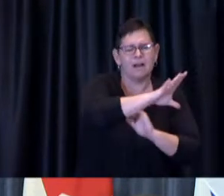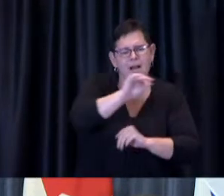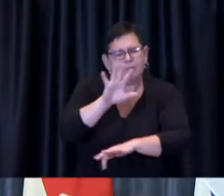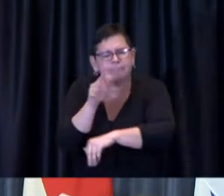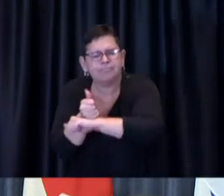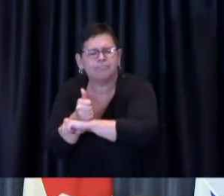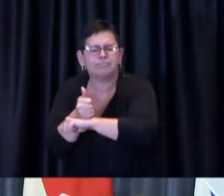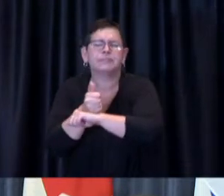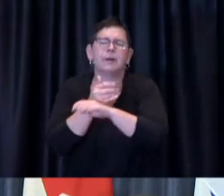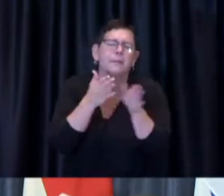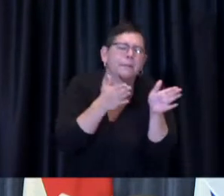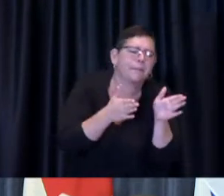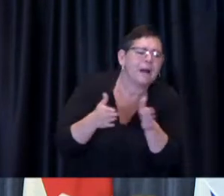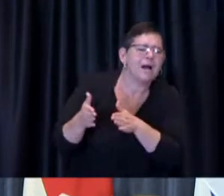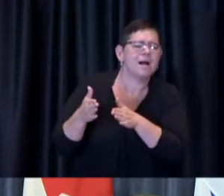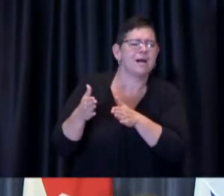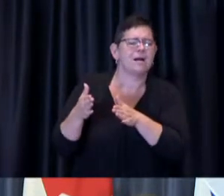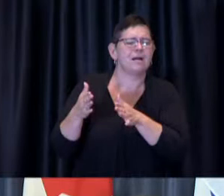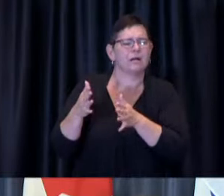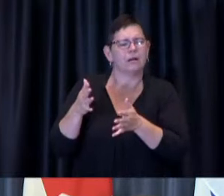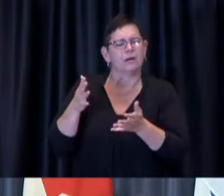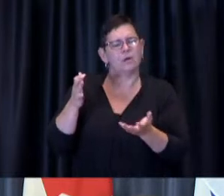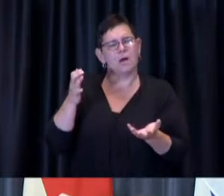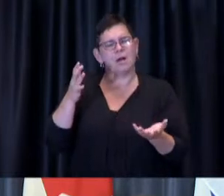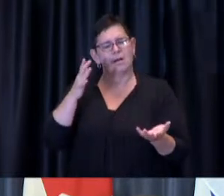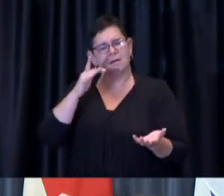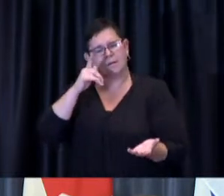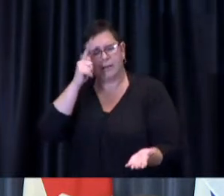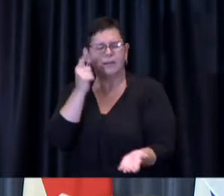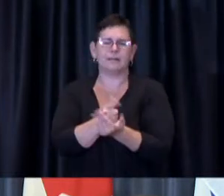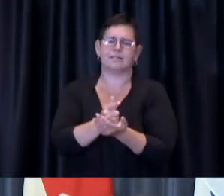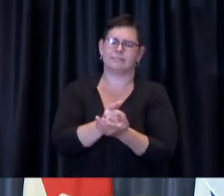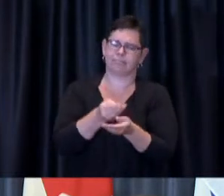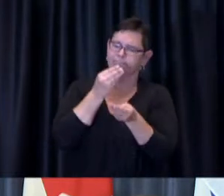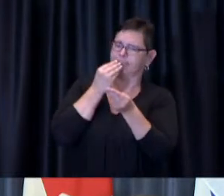ensuring that effective and responsive systems are in place as we transition